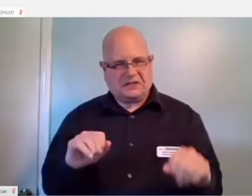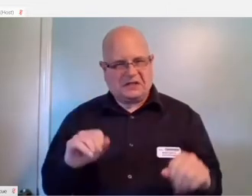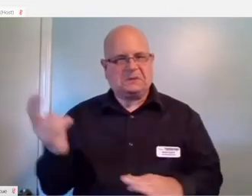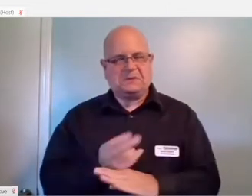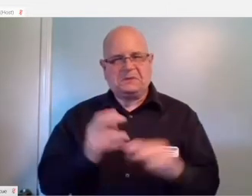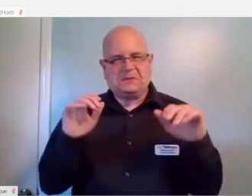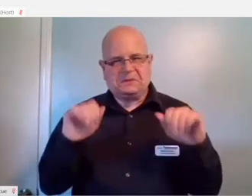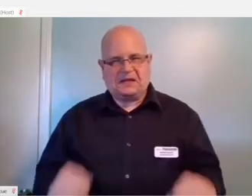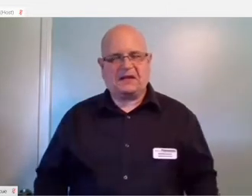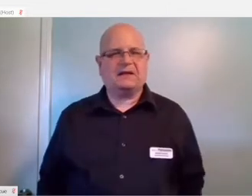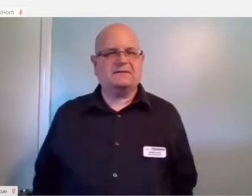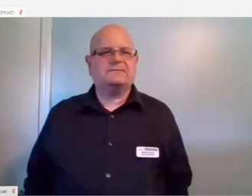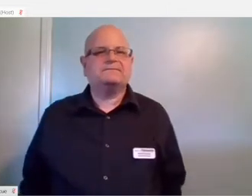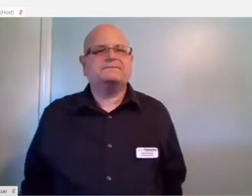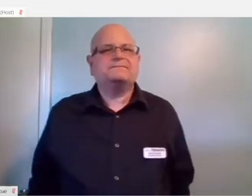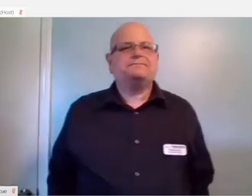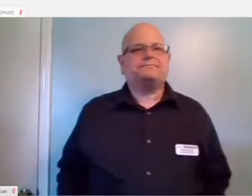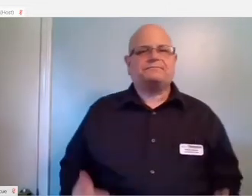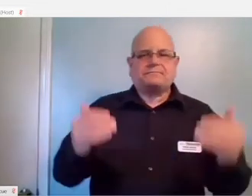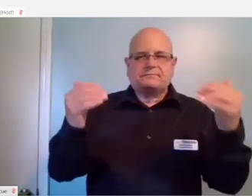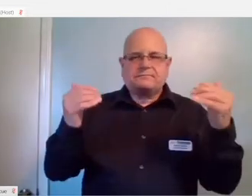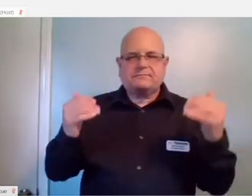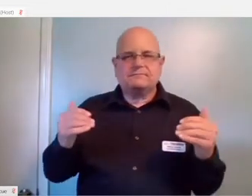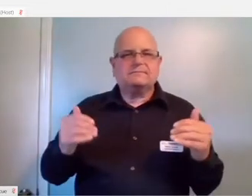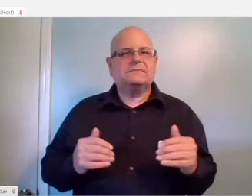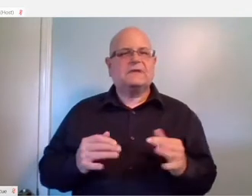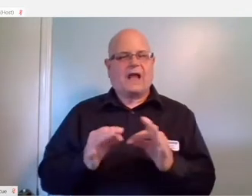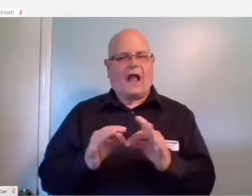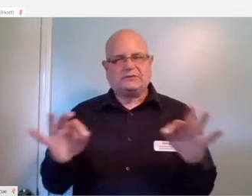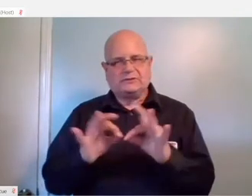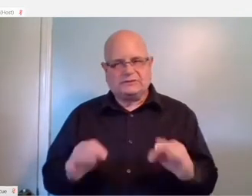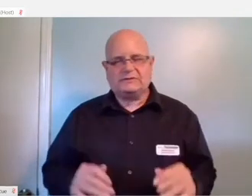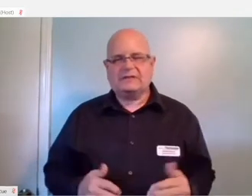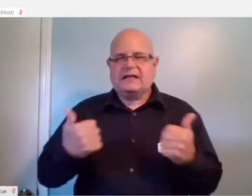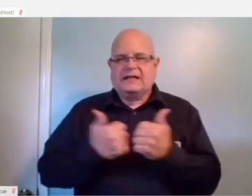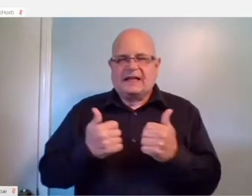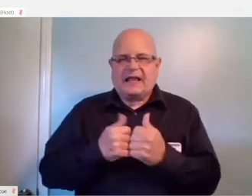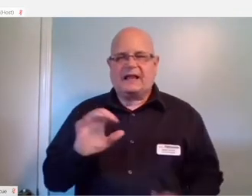to make that a possibility. Closed captions and game chat transcription.